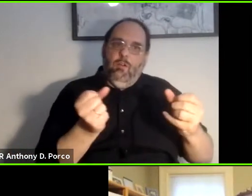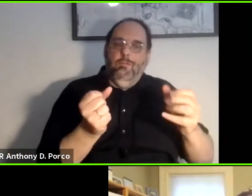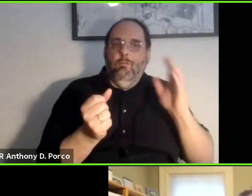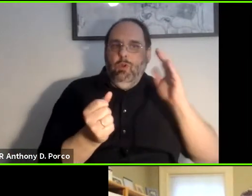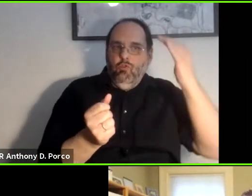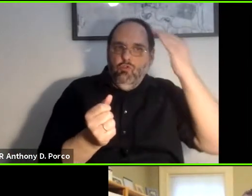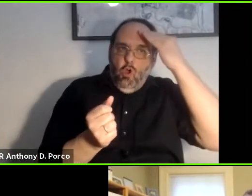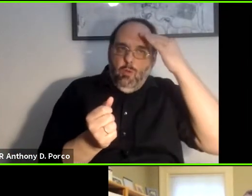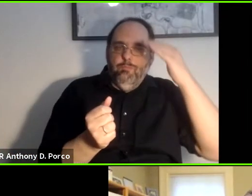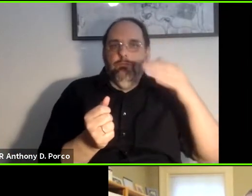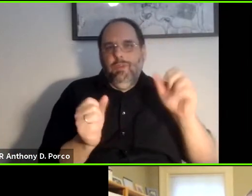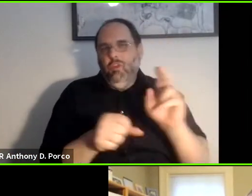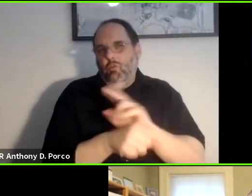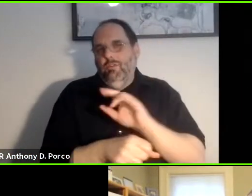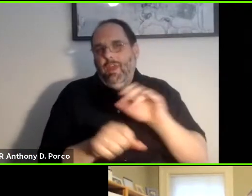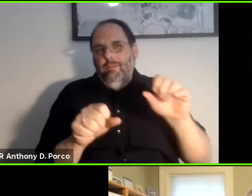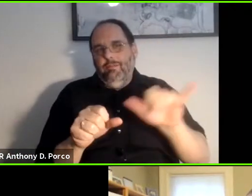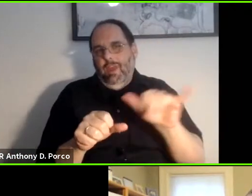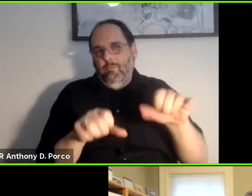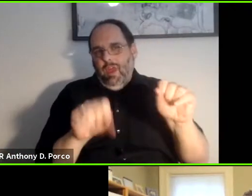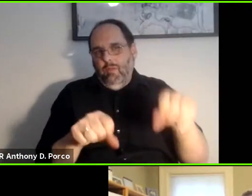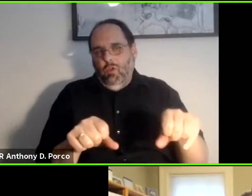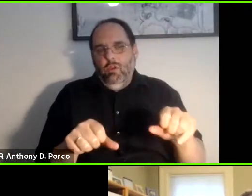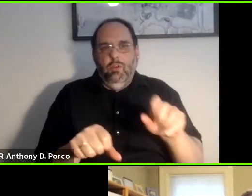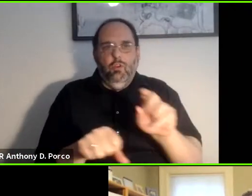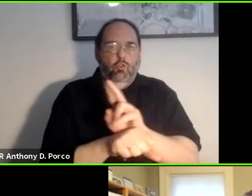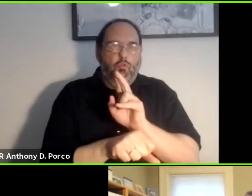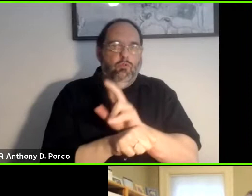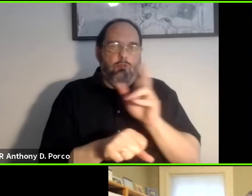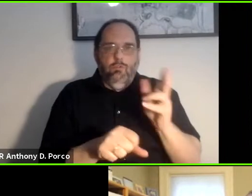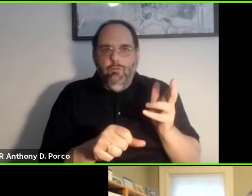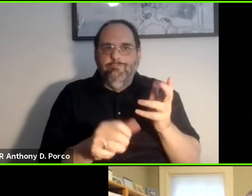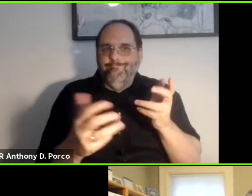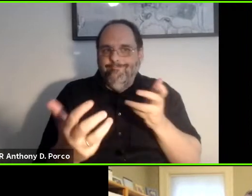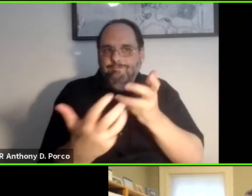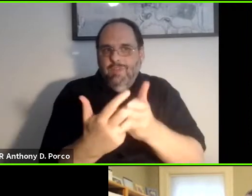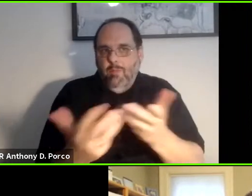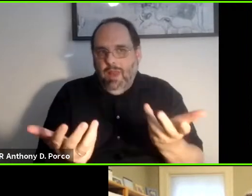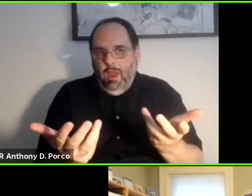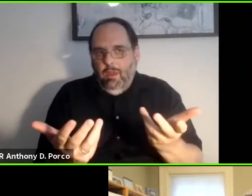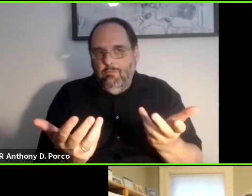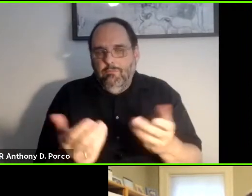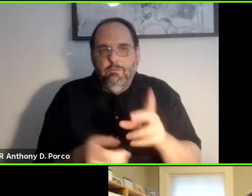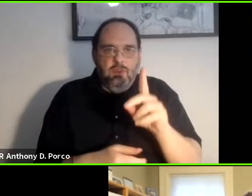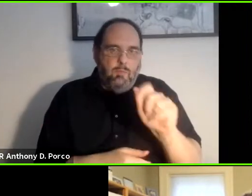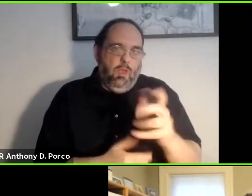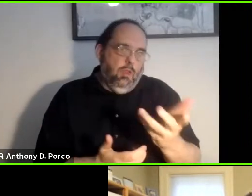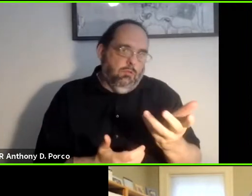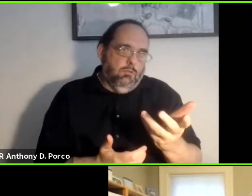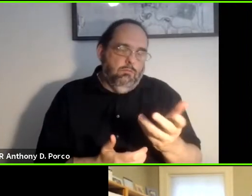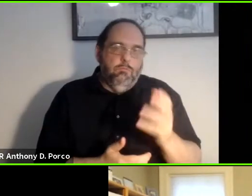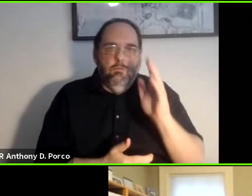be used for a lot more accessibility features along the lines of what Gregg is describing.